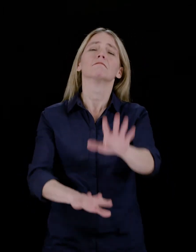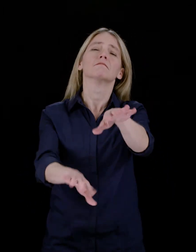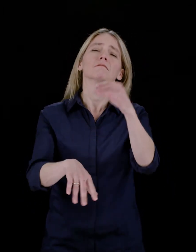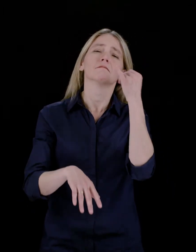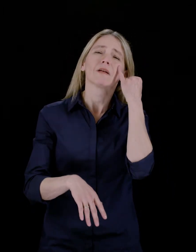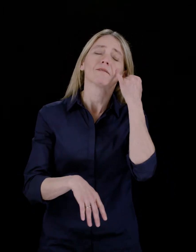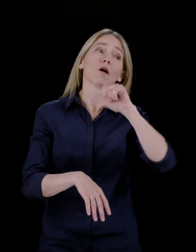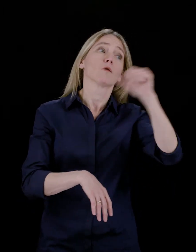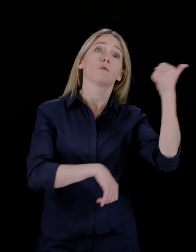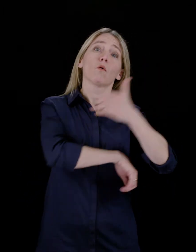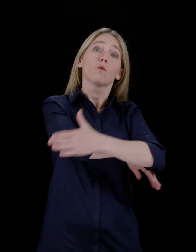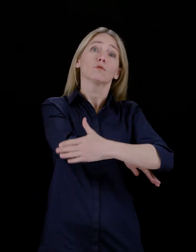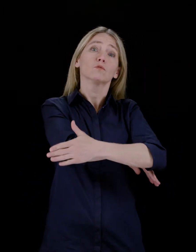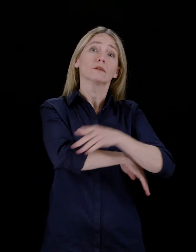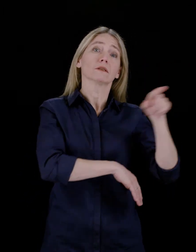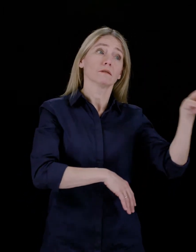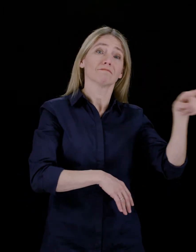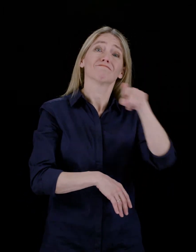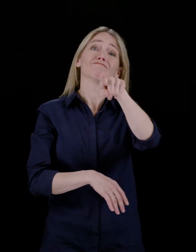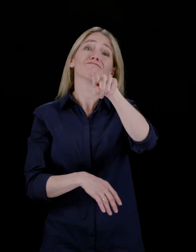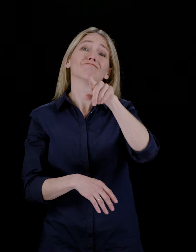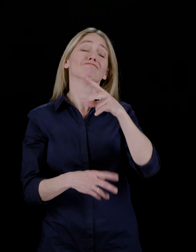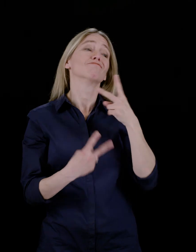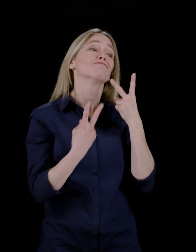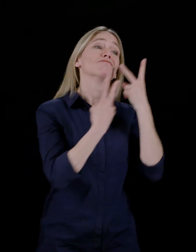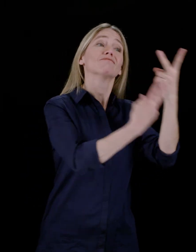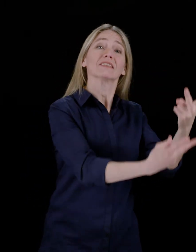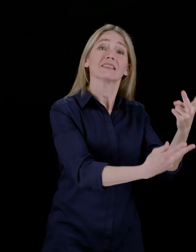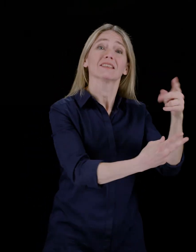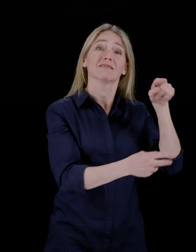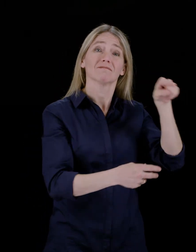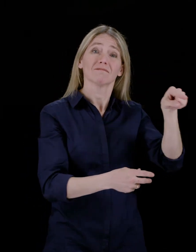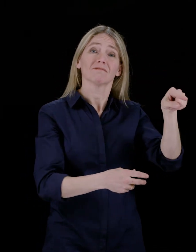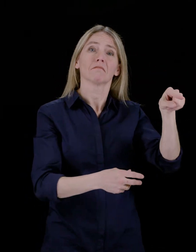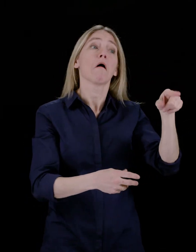If the country that you are visiting supports wireless alerting, then you may receive the